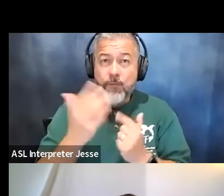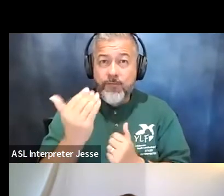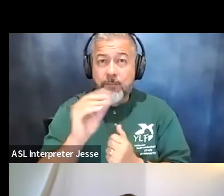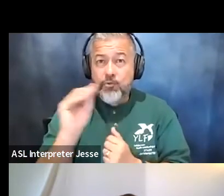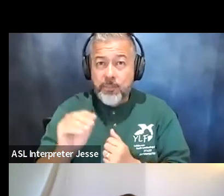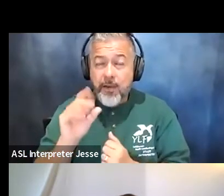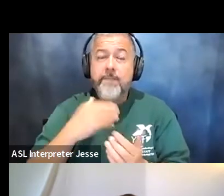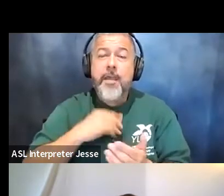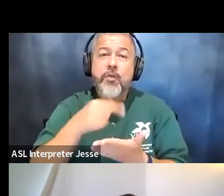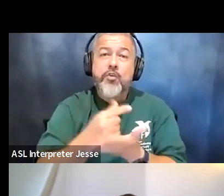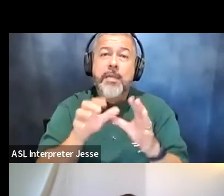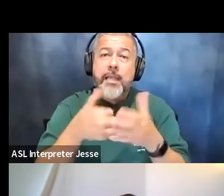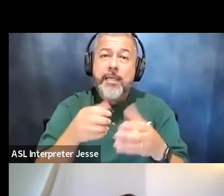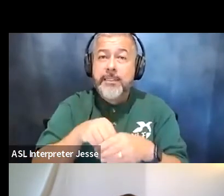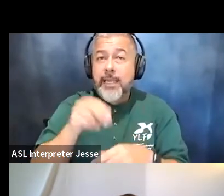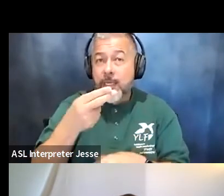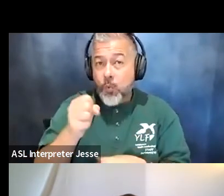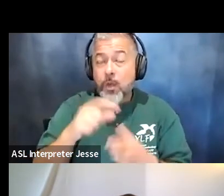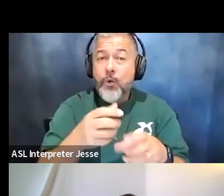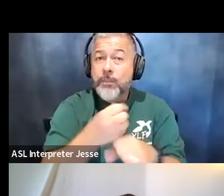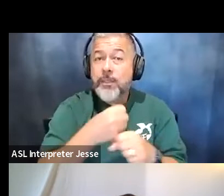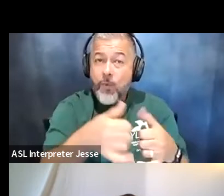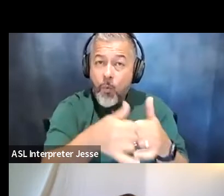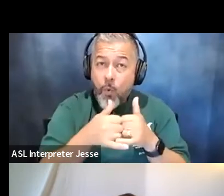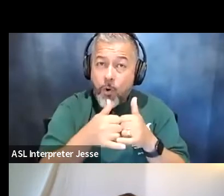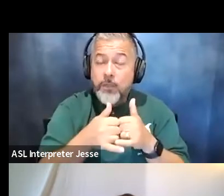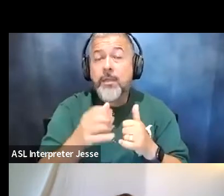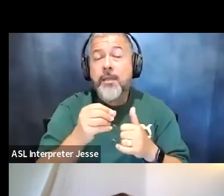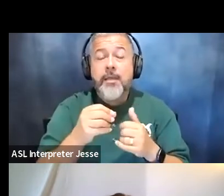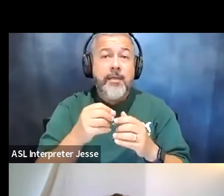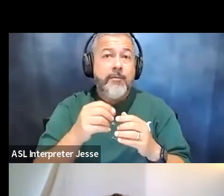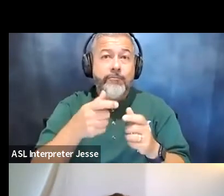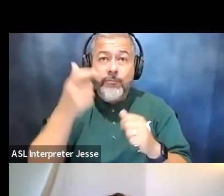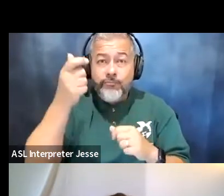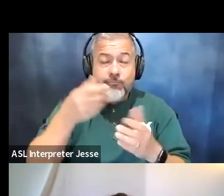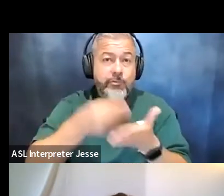class in high school and i received awards and scholarships to go to a four-year college and